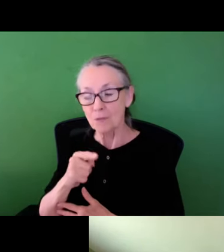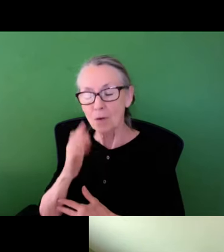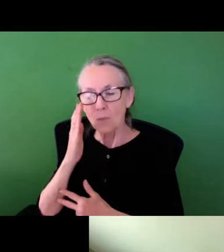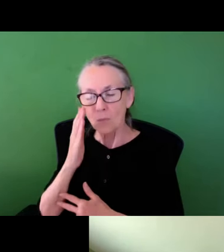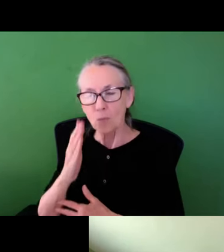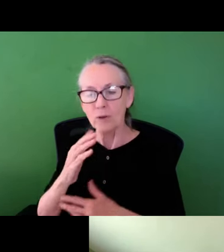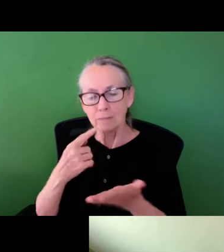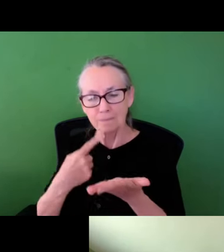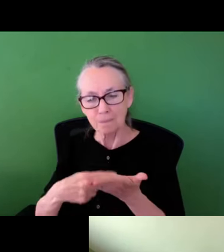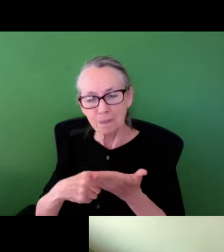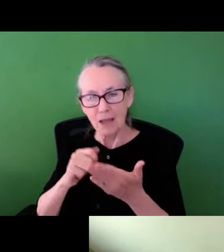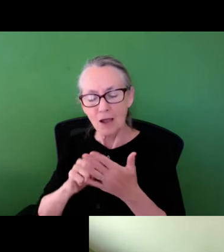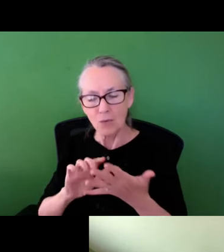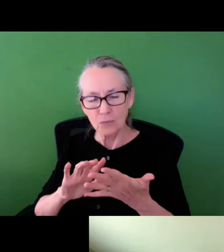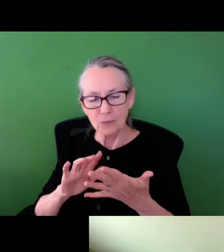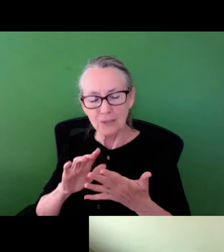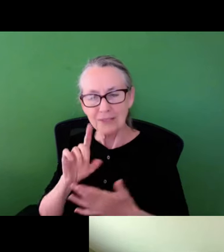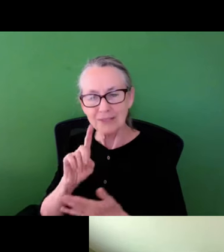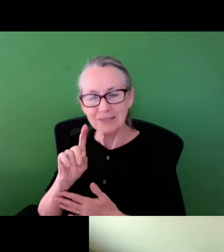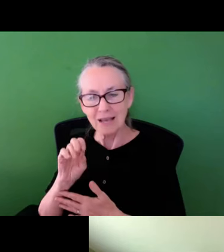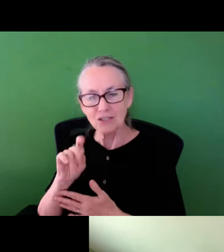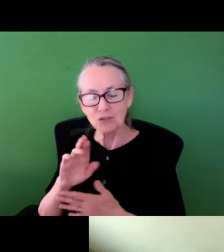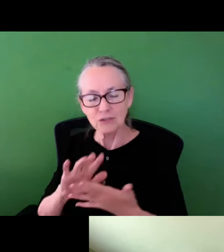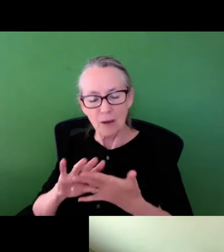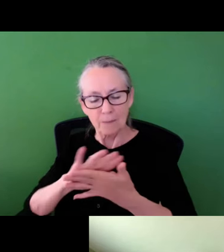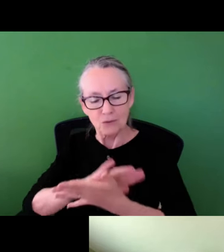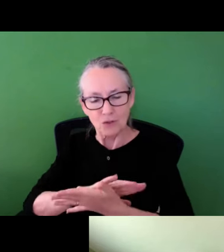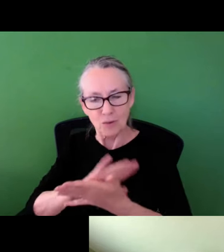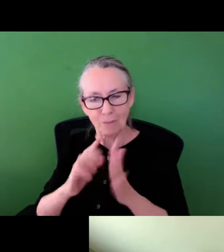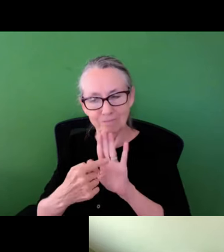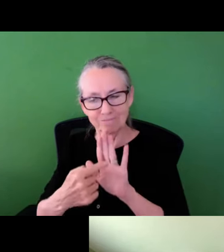Dr. Johnson will reflect on how disasters obscure, and